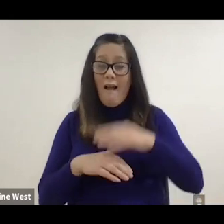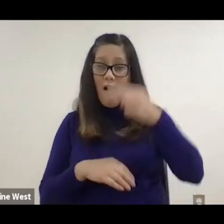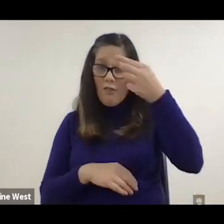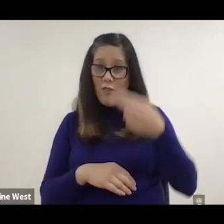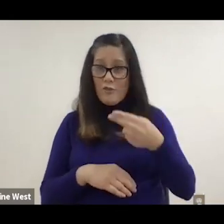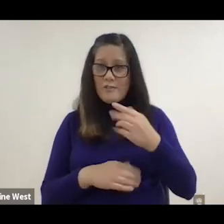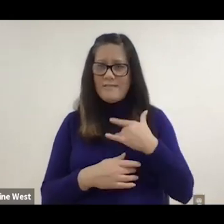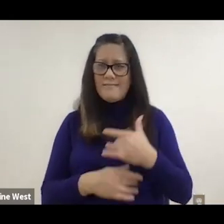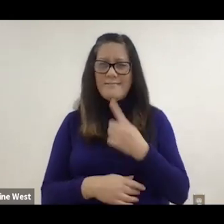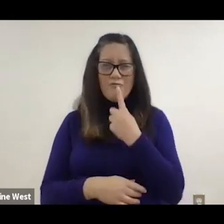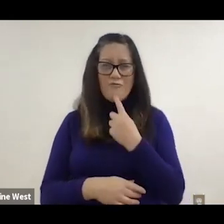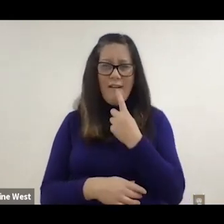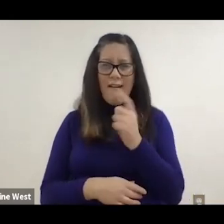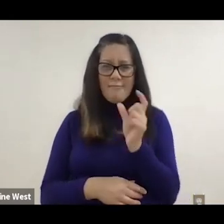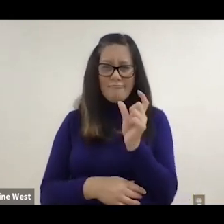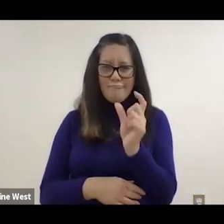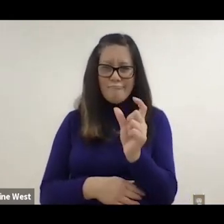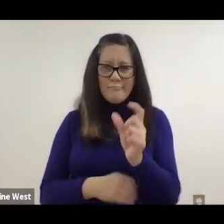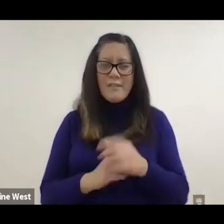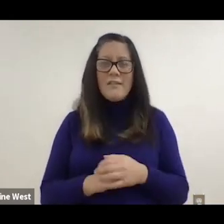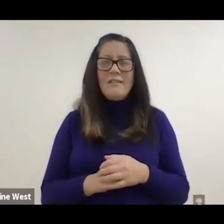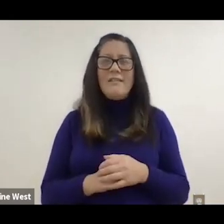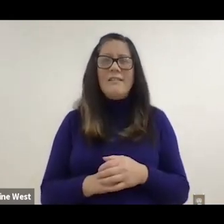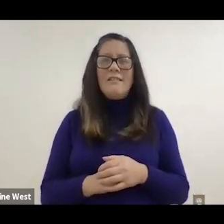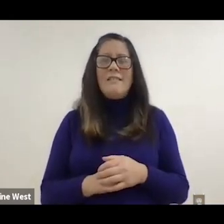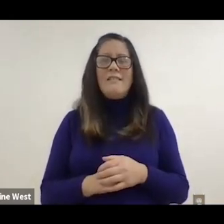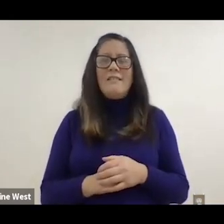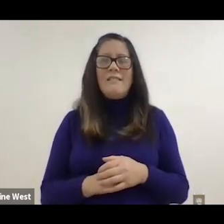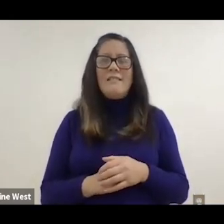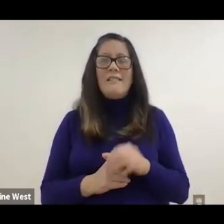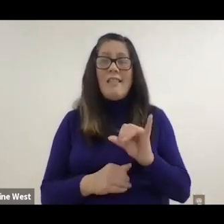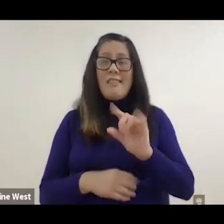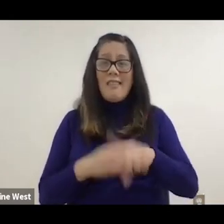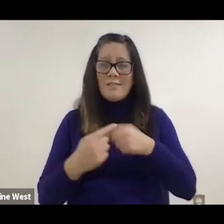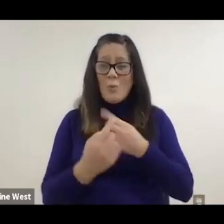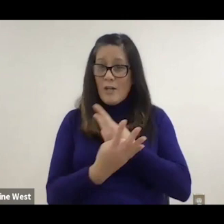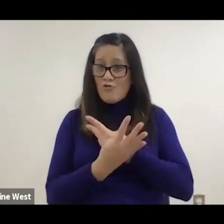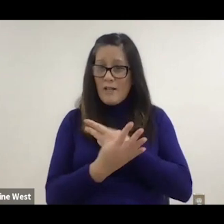There's this red area. And that's when the graduate student